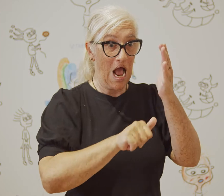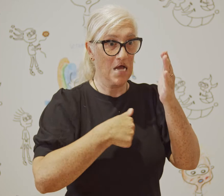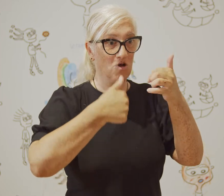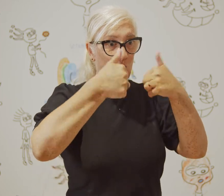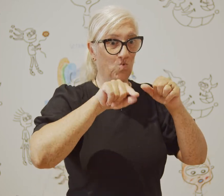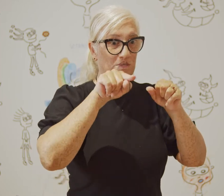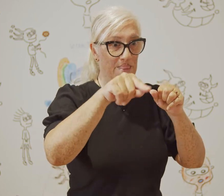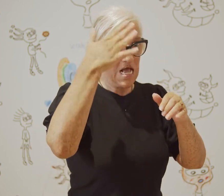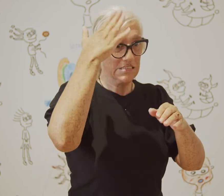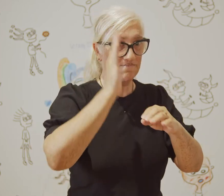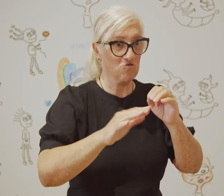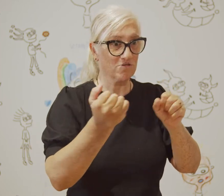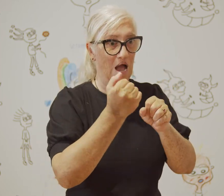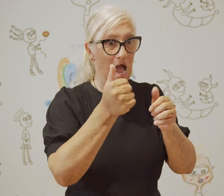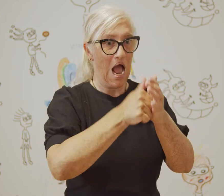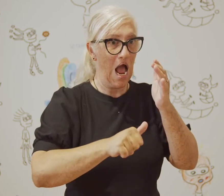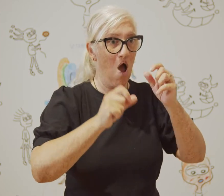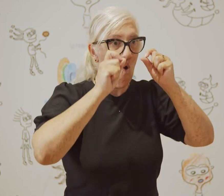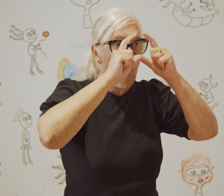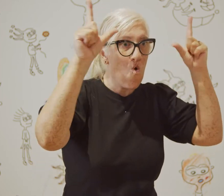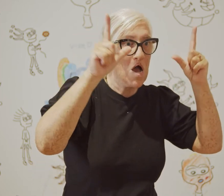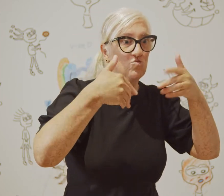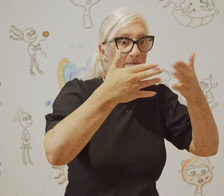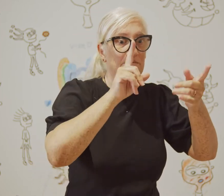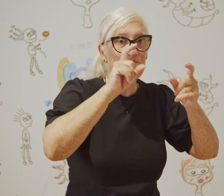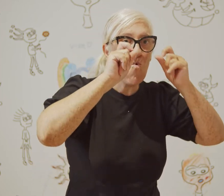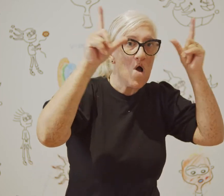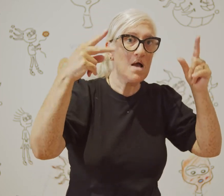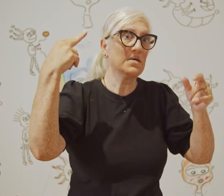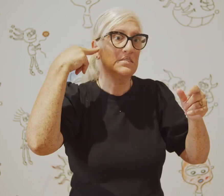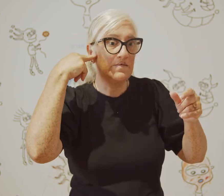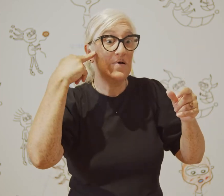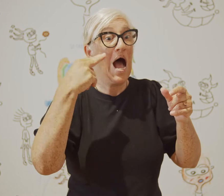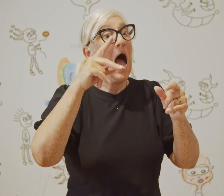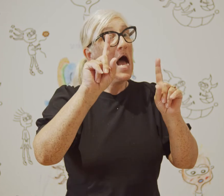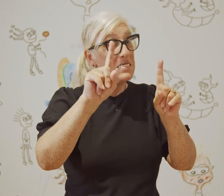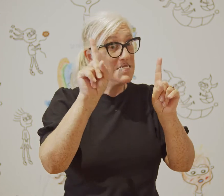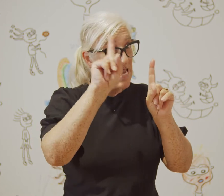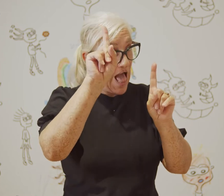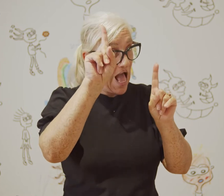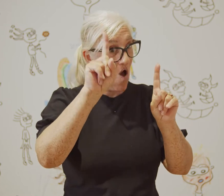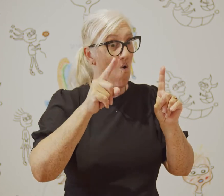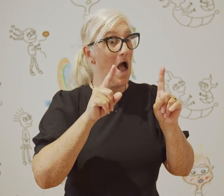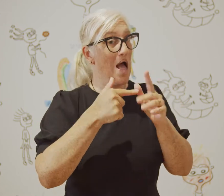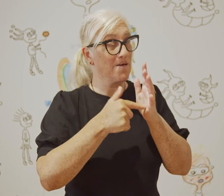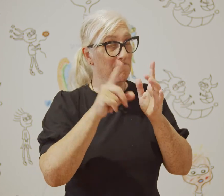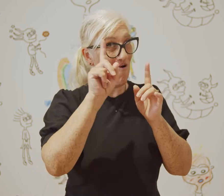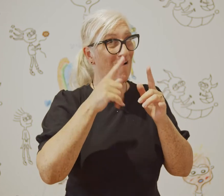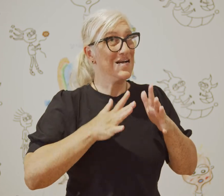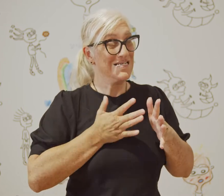My work in the art space has also allowed for further access to understanding for the wider community.